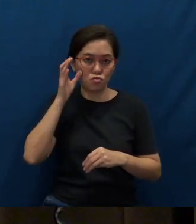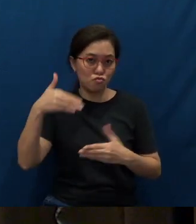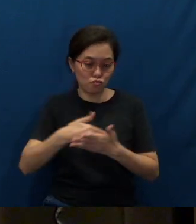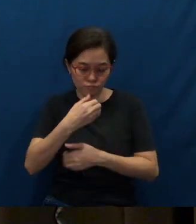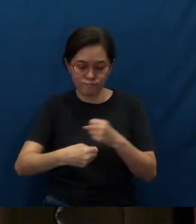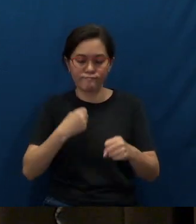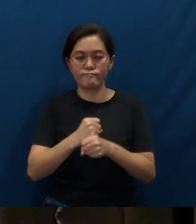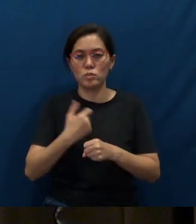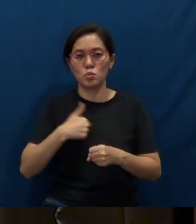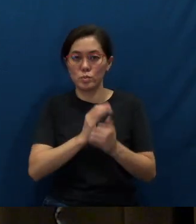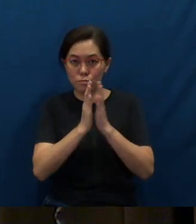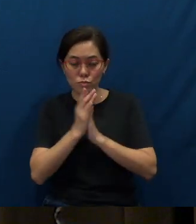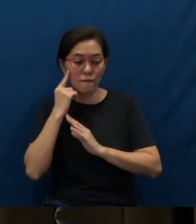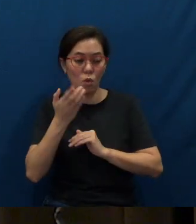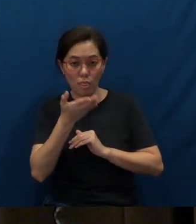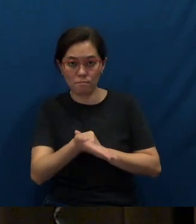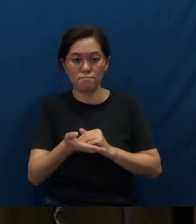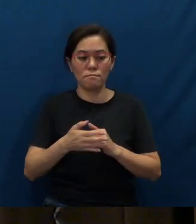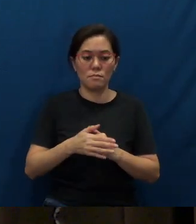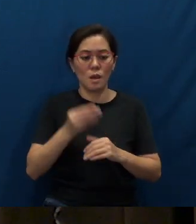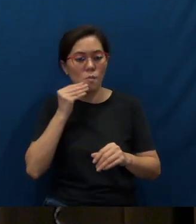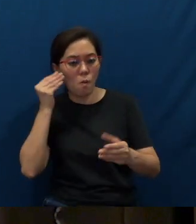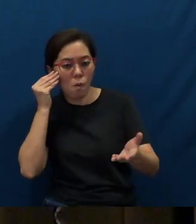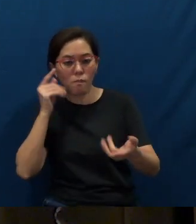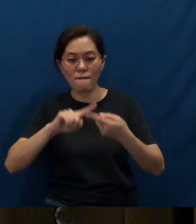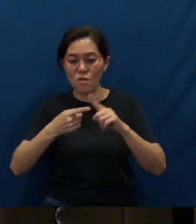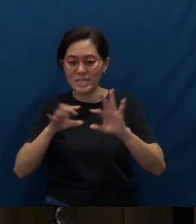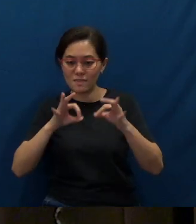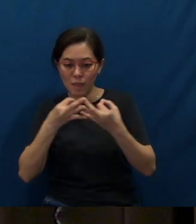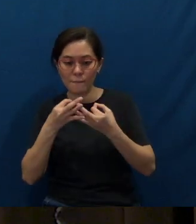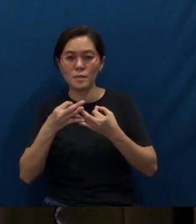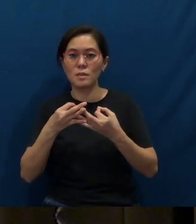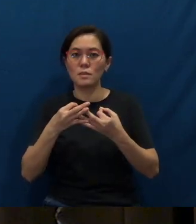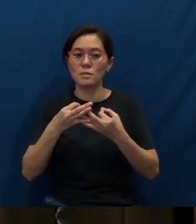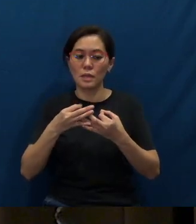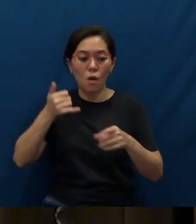We pray for them, that Lord, at home, friends and family will be able to call them,